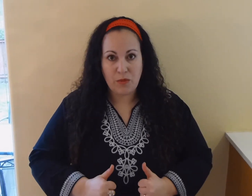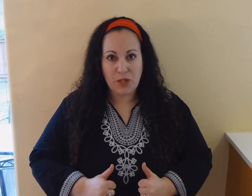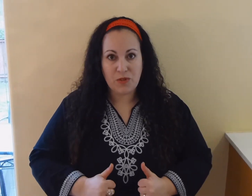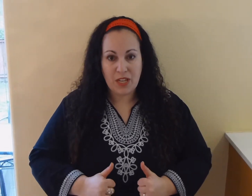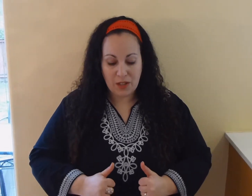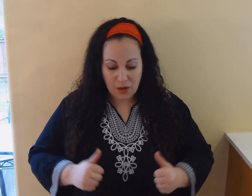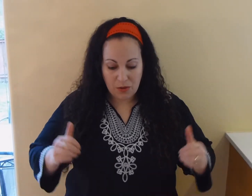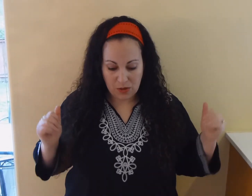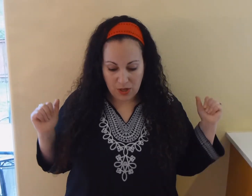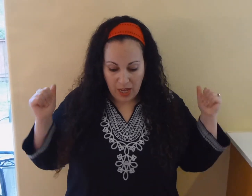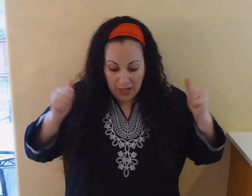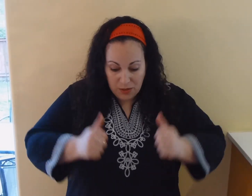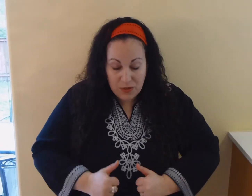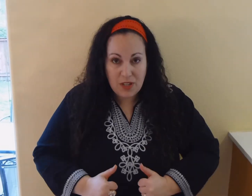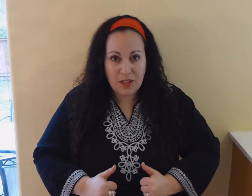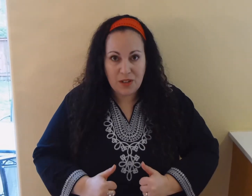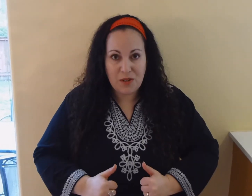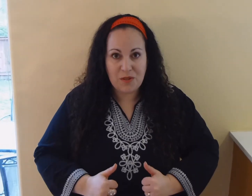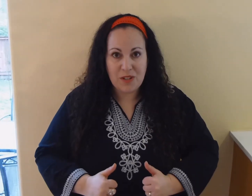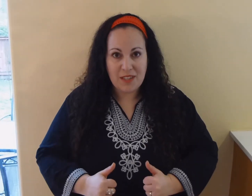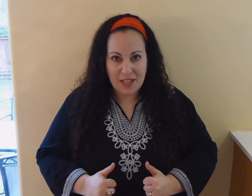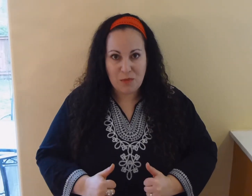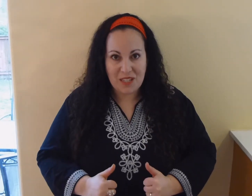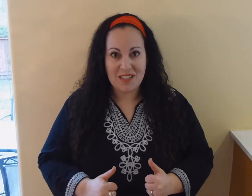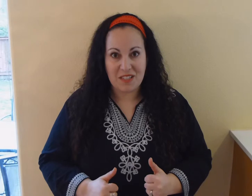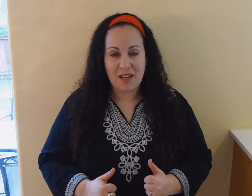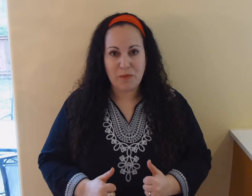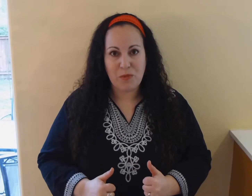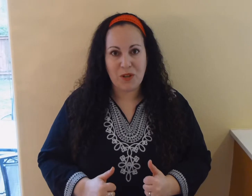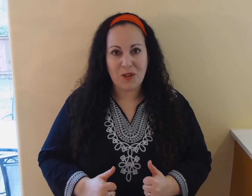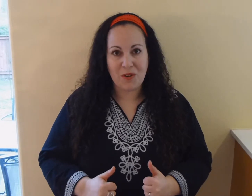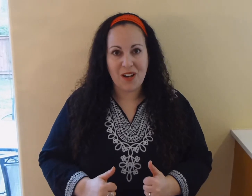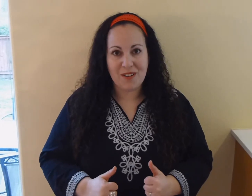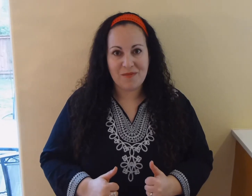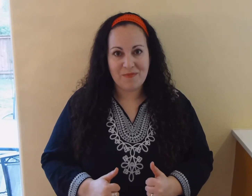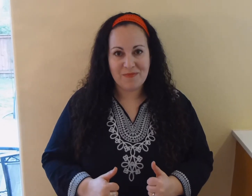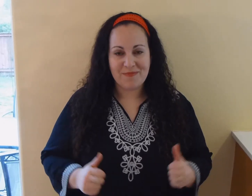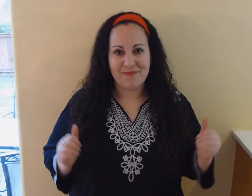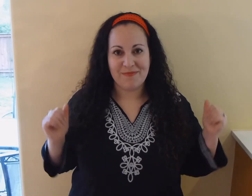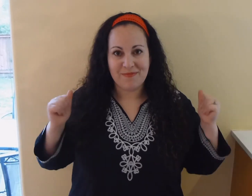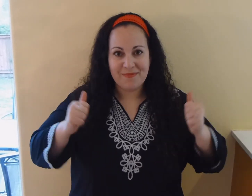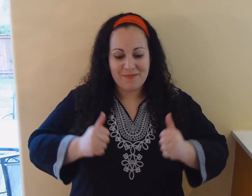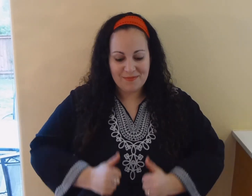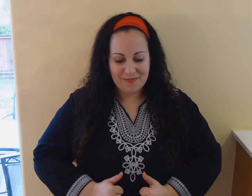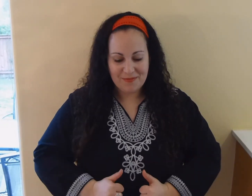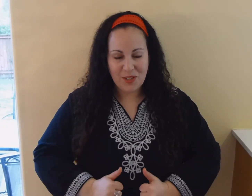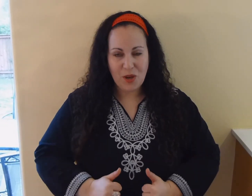when you say coat you sign coat then it means it's time to put your coat on go